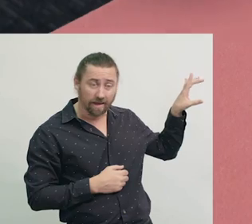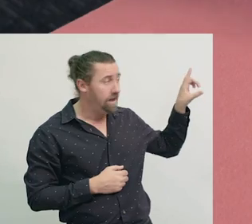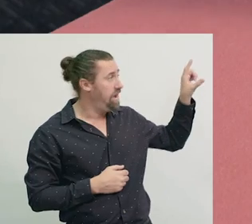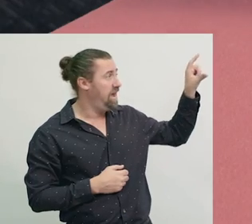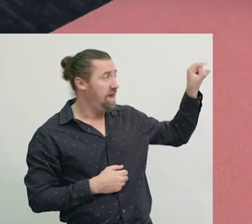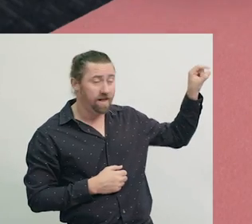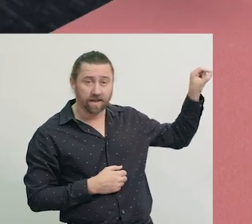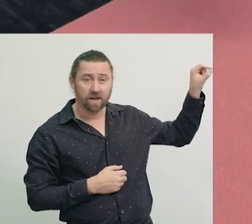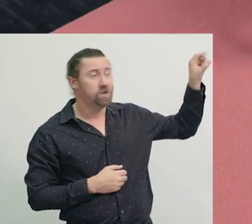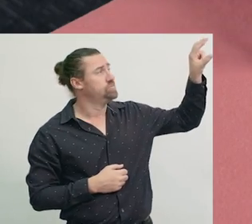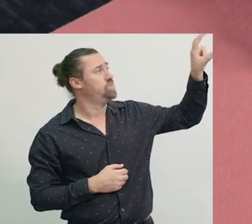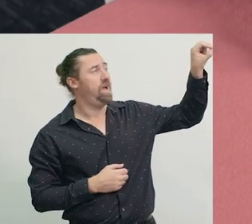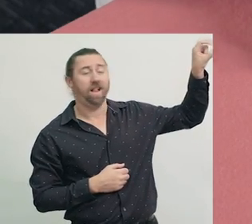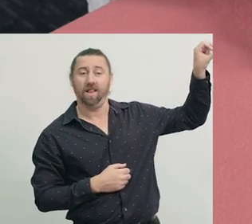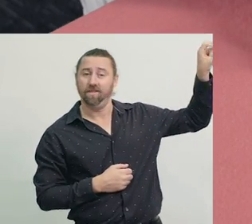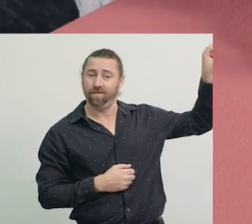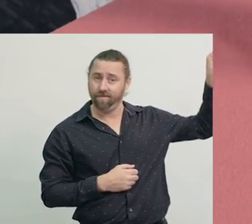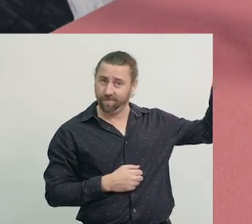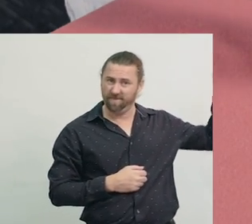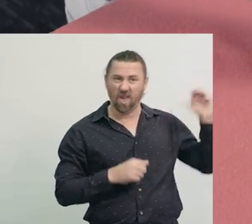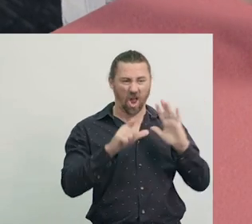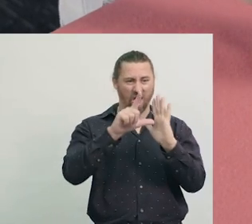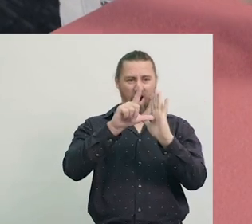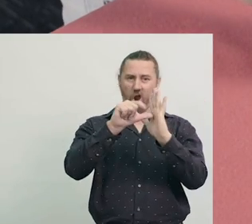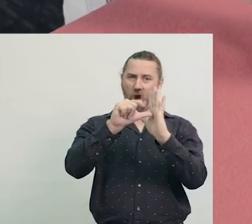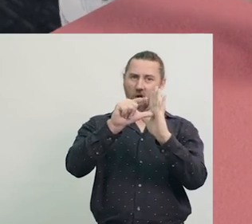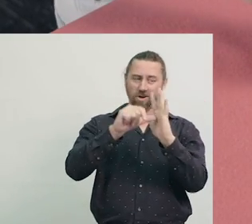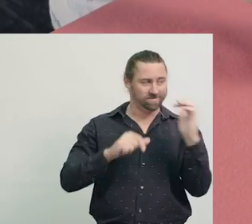10, 11, and 12.